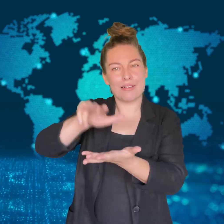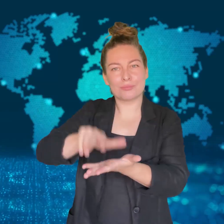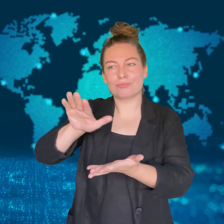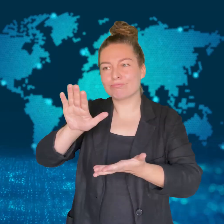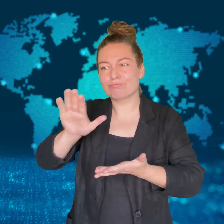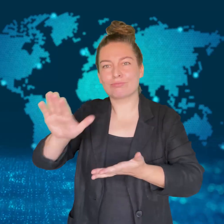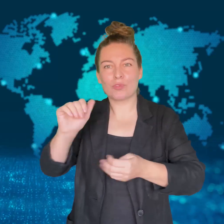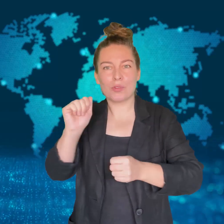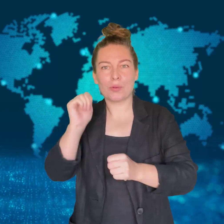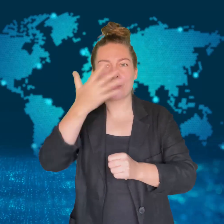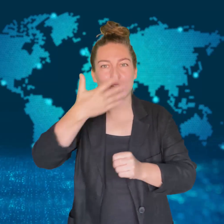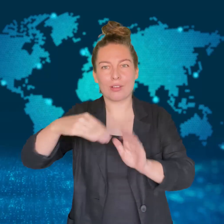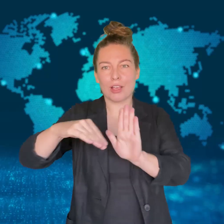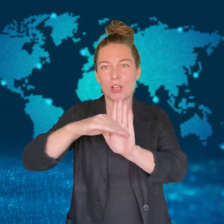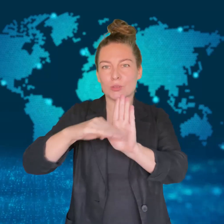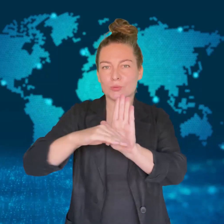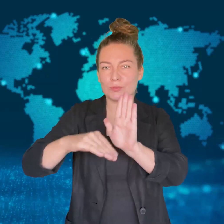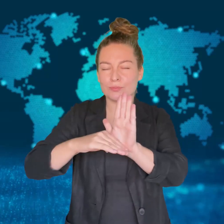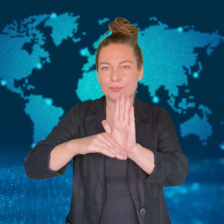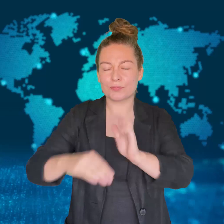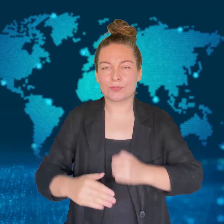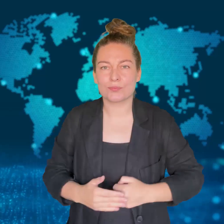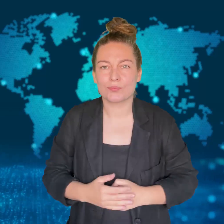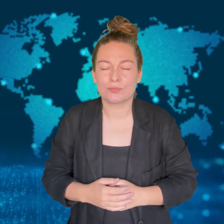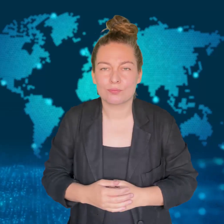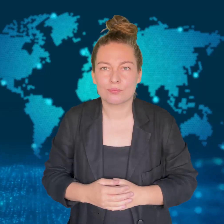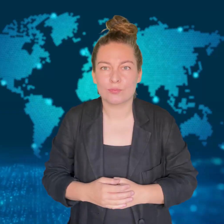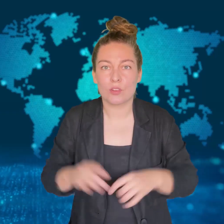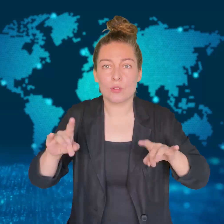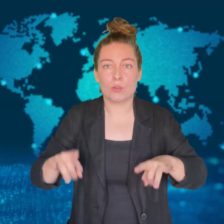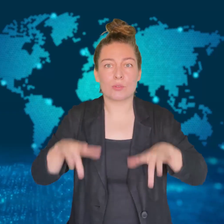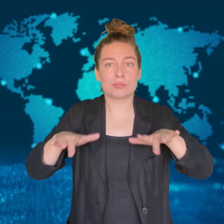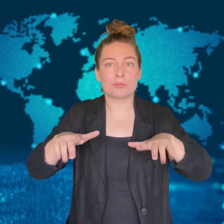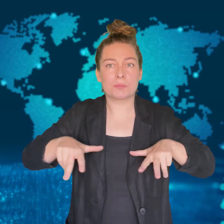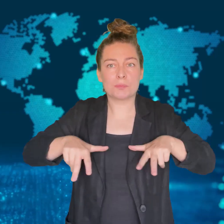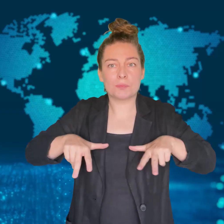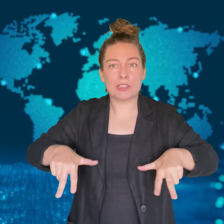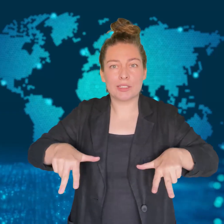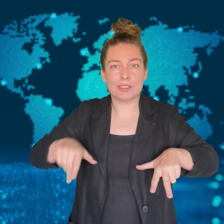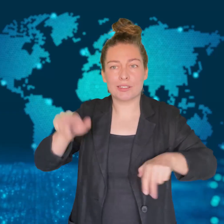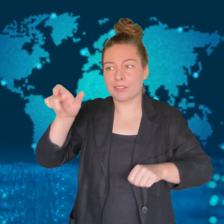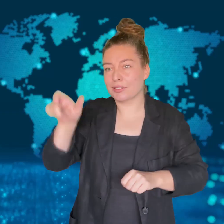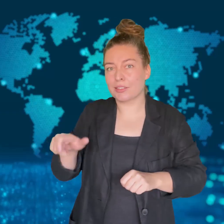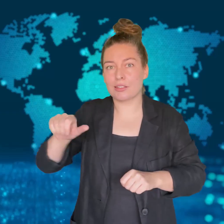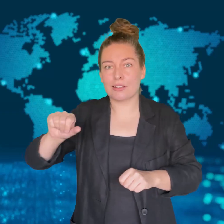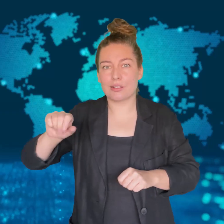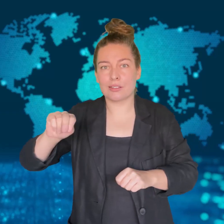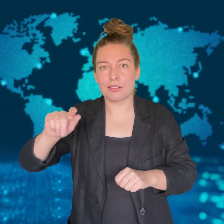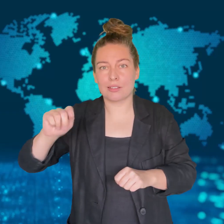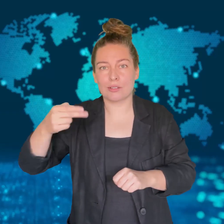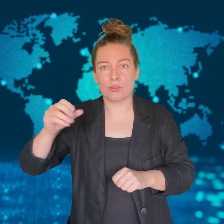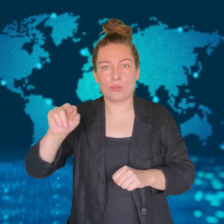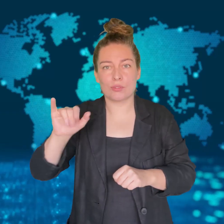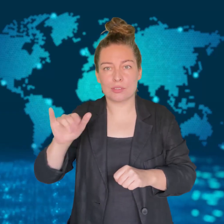The country's prime minister, Anthony Albanese, had been in favor of the referendum.